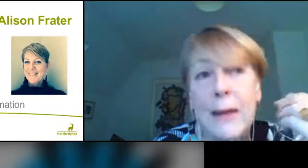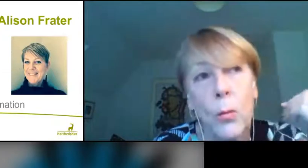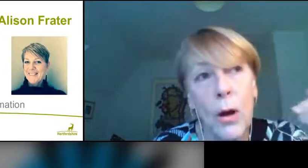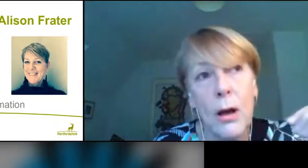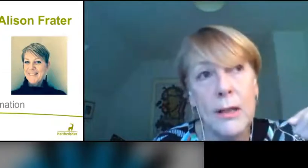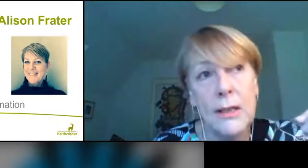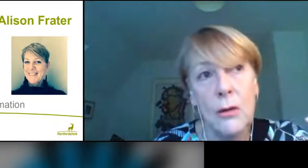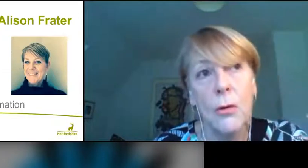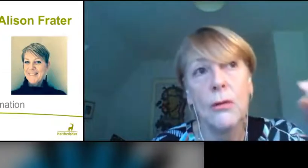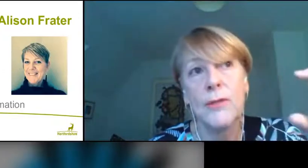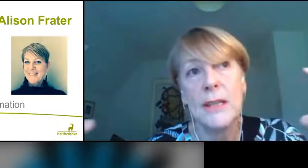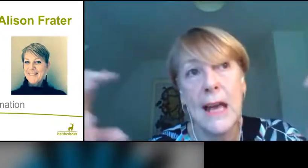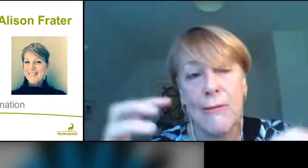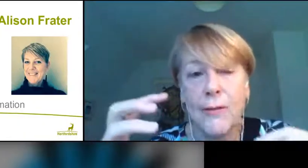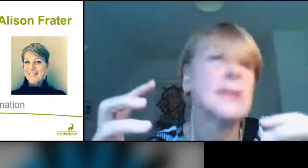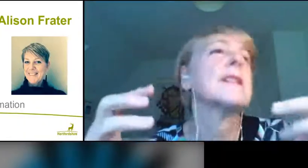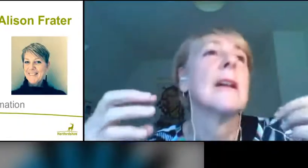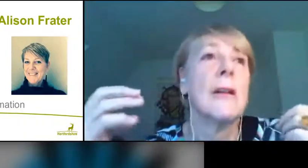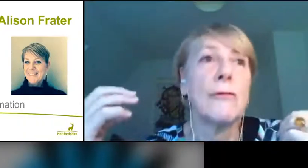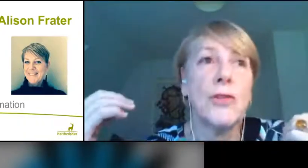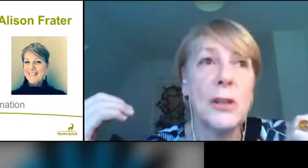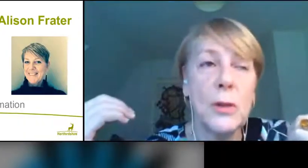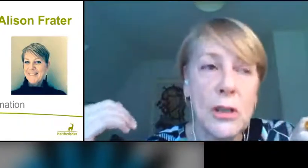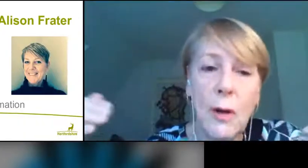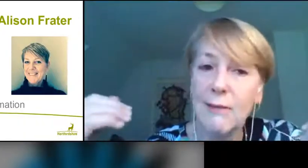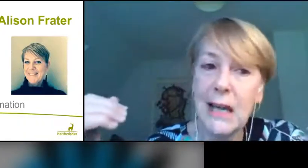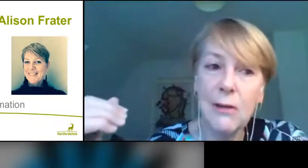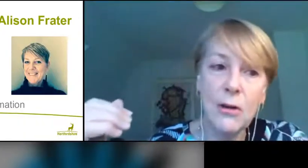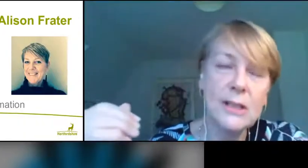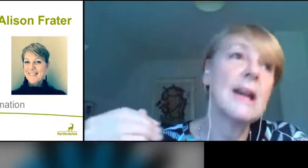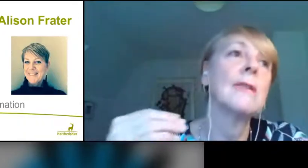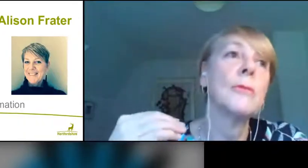And it works - all of these efforts. Unfortunately, we do have to have a lockdown,